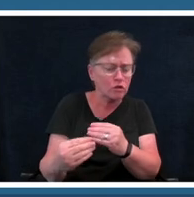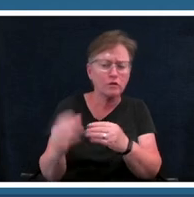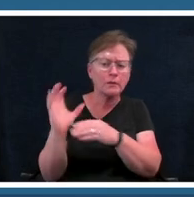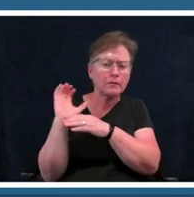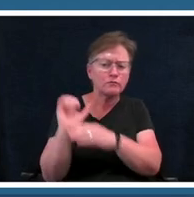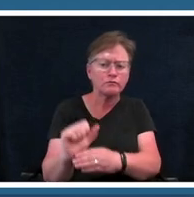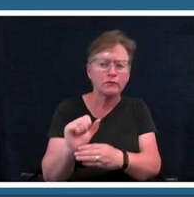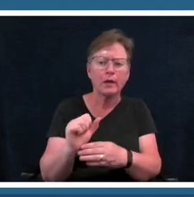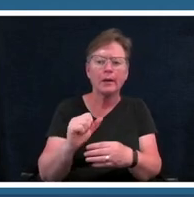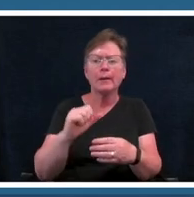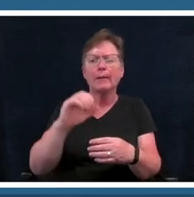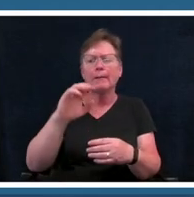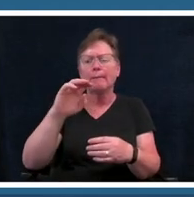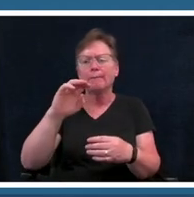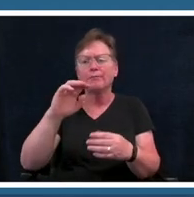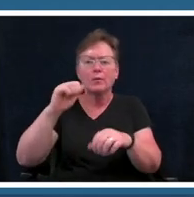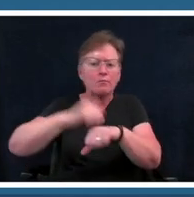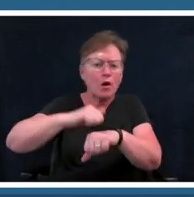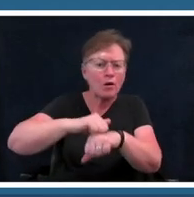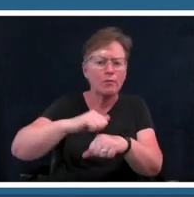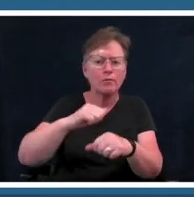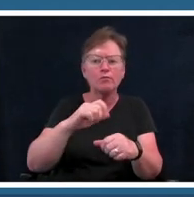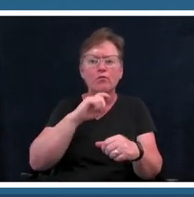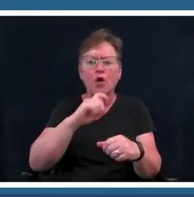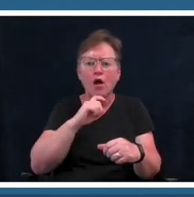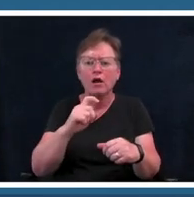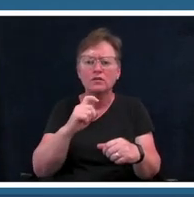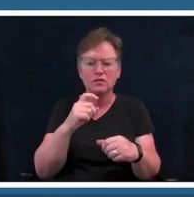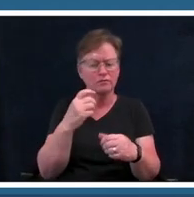interesting contrast to your subject matter